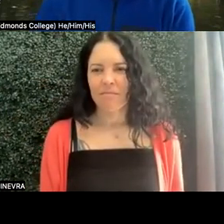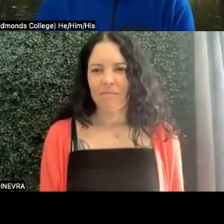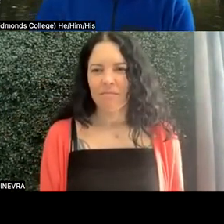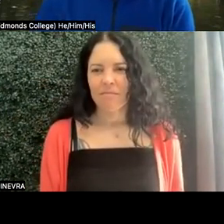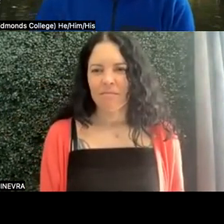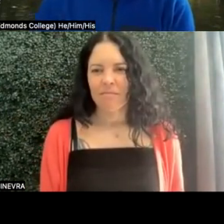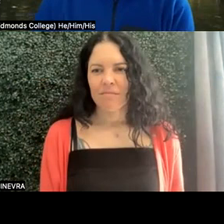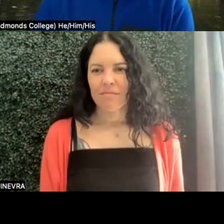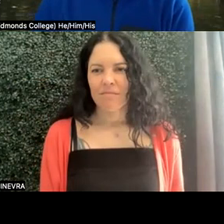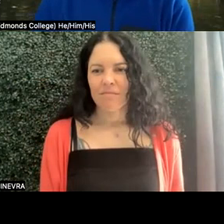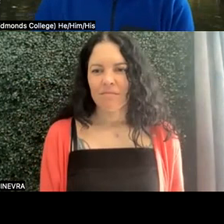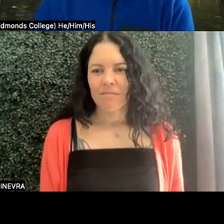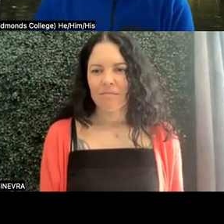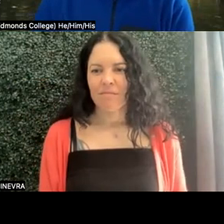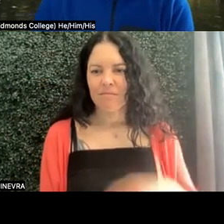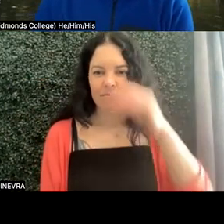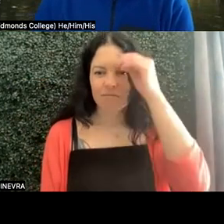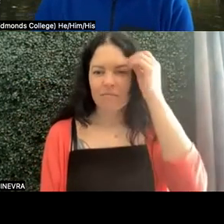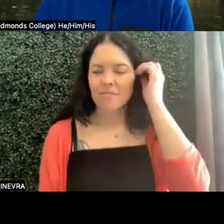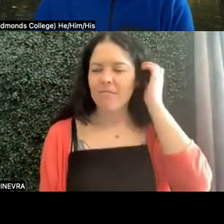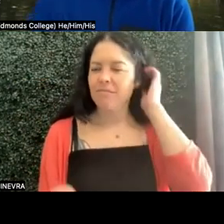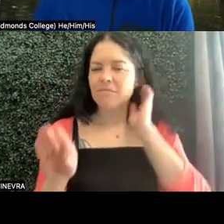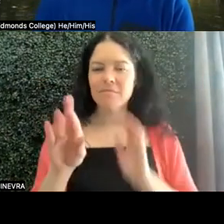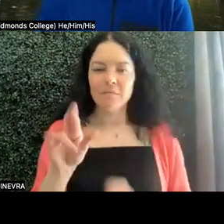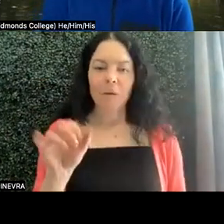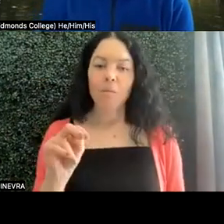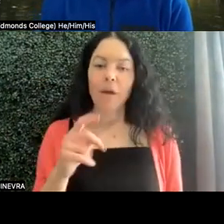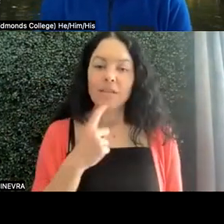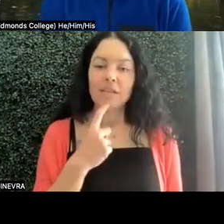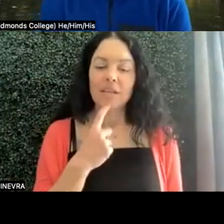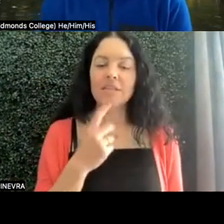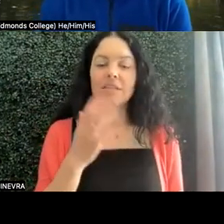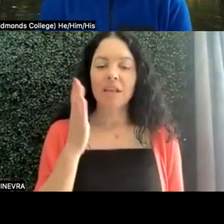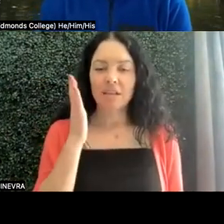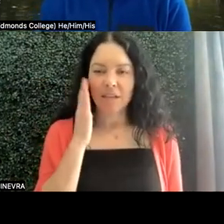Yeah. Yeah, I know about, Jan, you mentioned classes online.